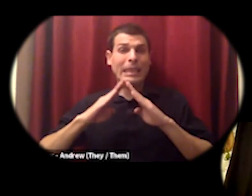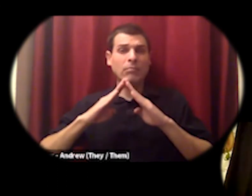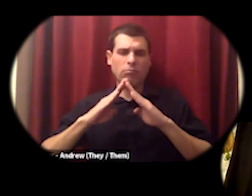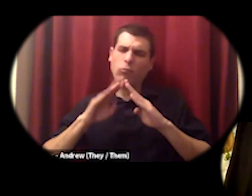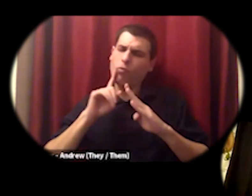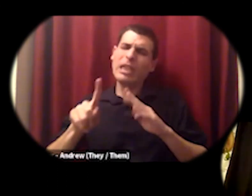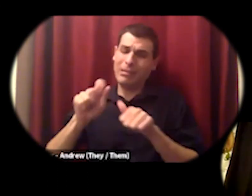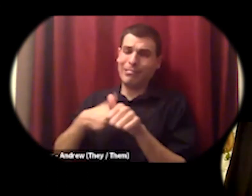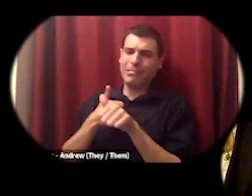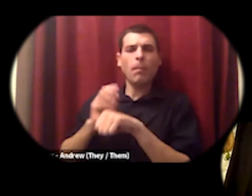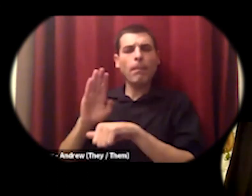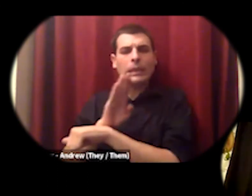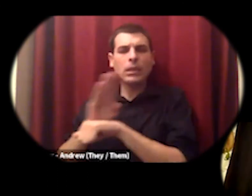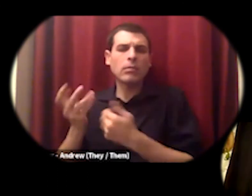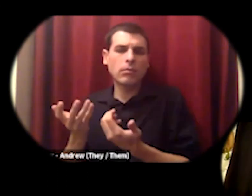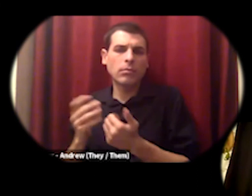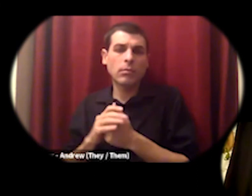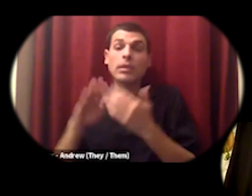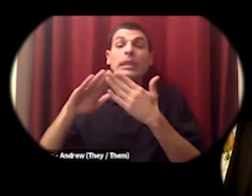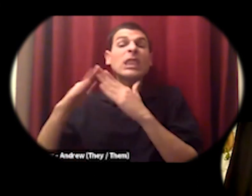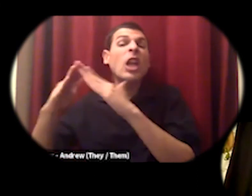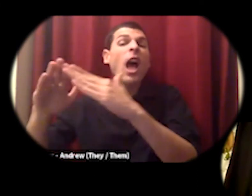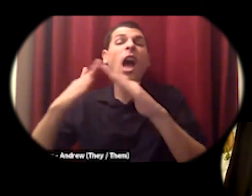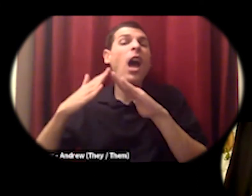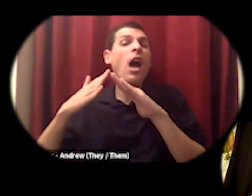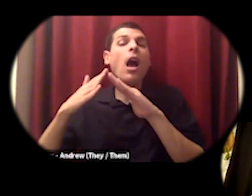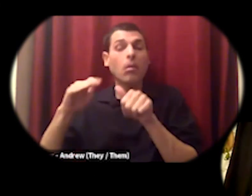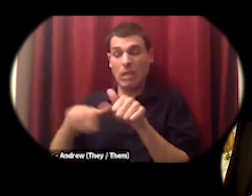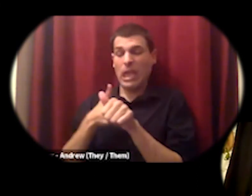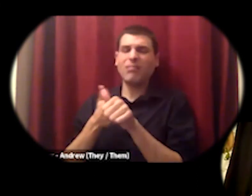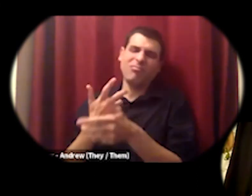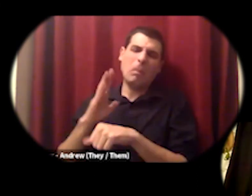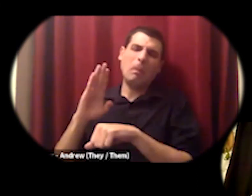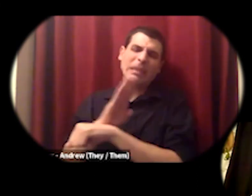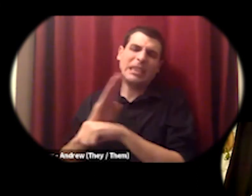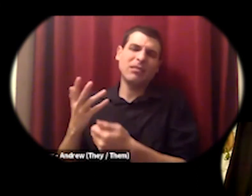they're just different kinds that have the power to write laws that govern